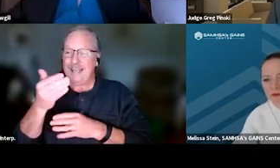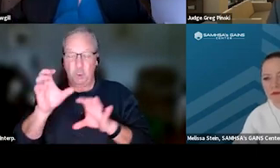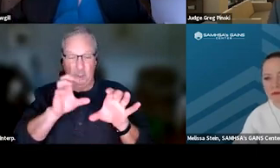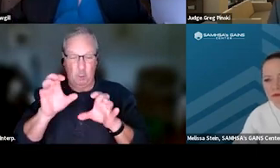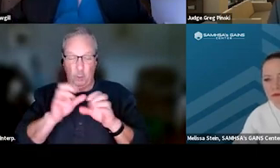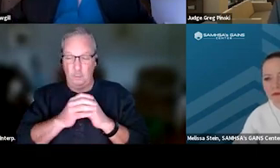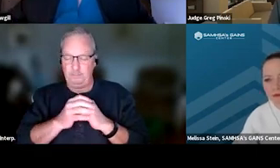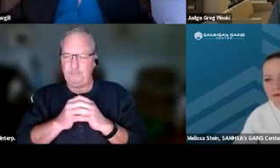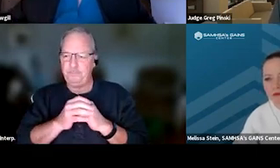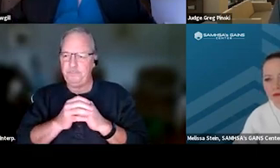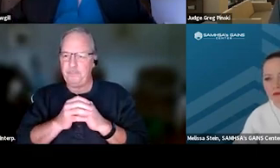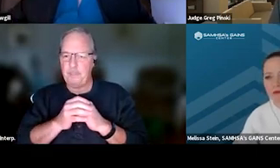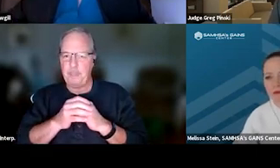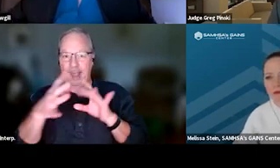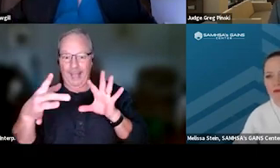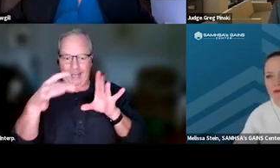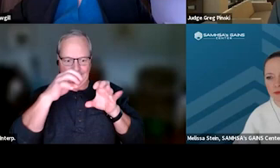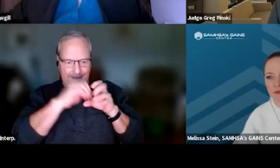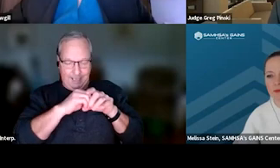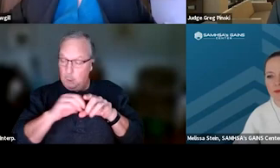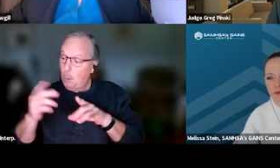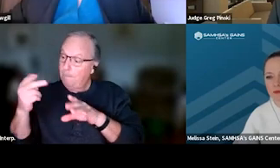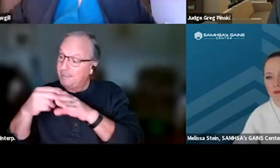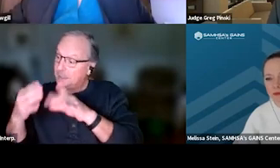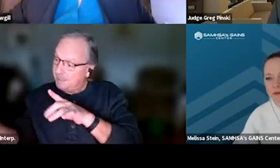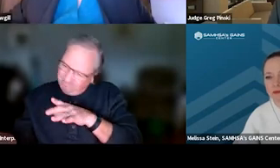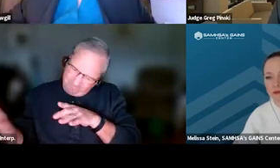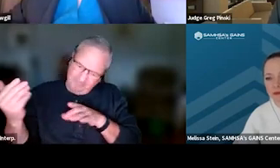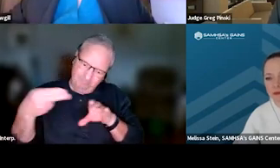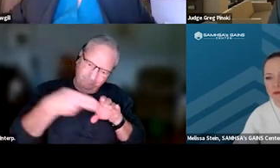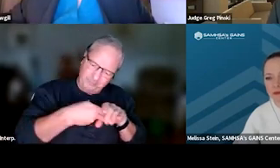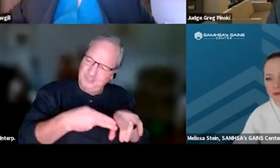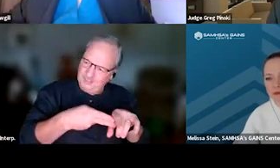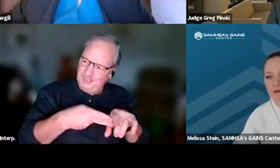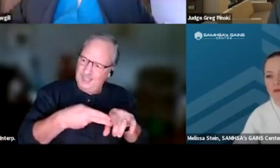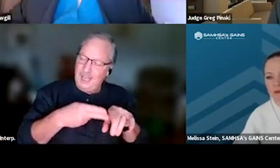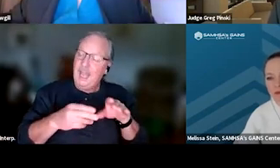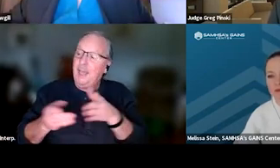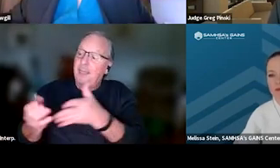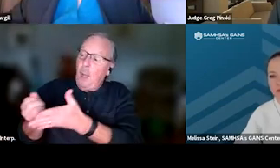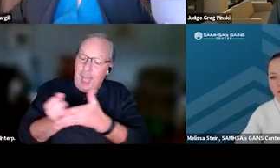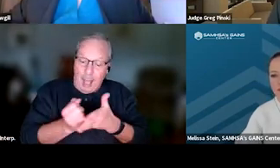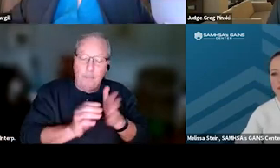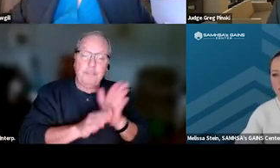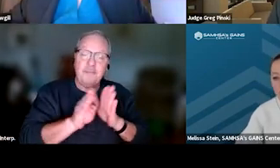is to engage your participants in developing your incentive program. So you can do that in a number of ways.